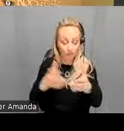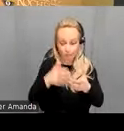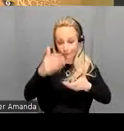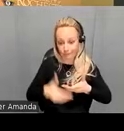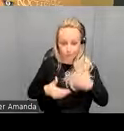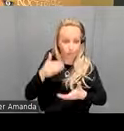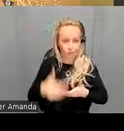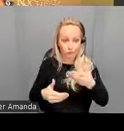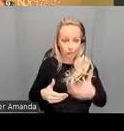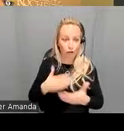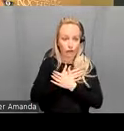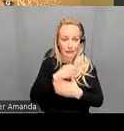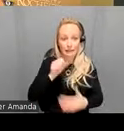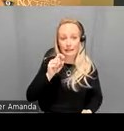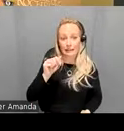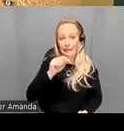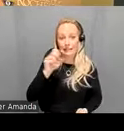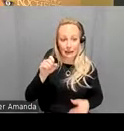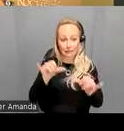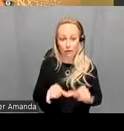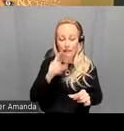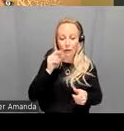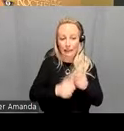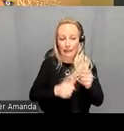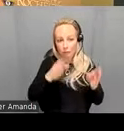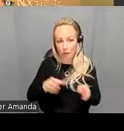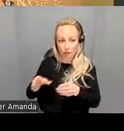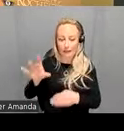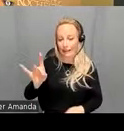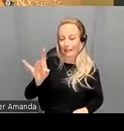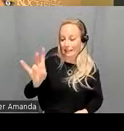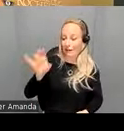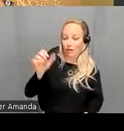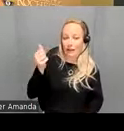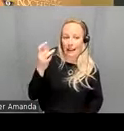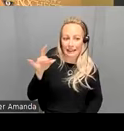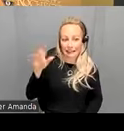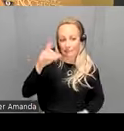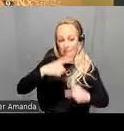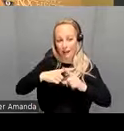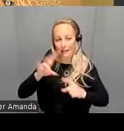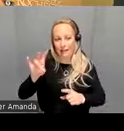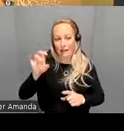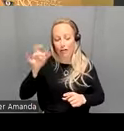a resing state Matrix for each person and this is a 718 by 718 Matrix and tells you how each region